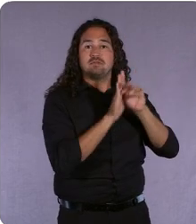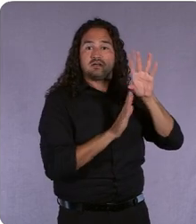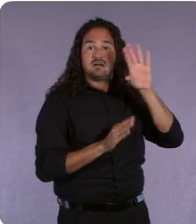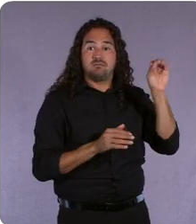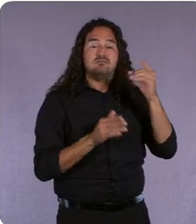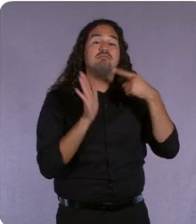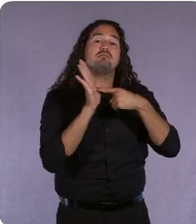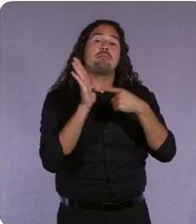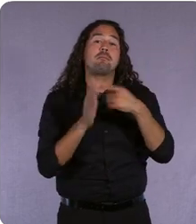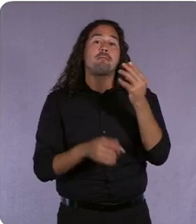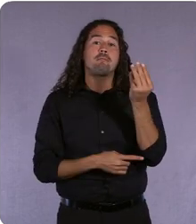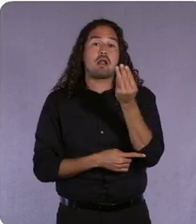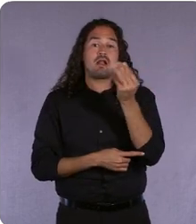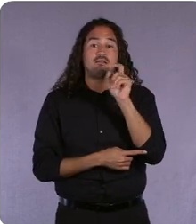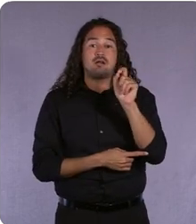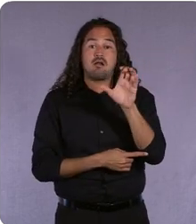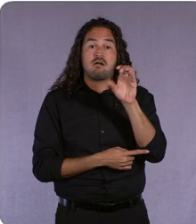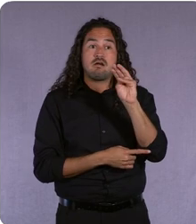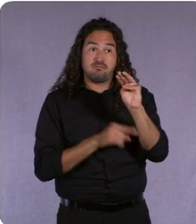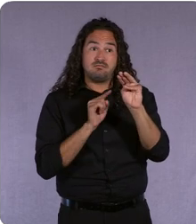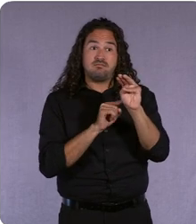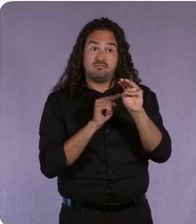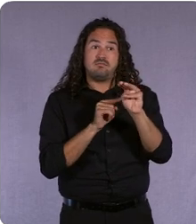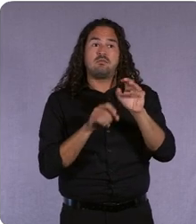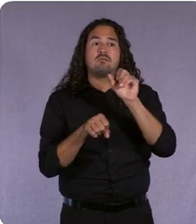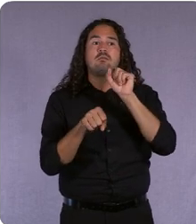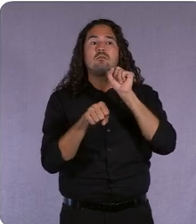Their product evolution has been supported by marketing to match